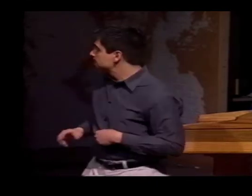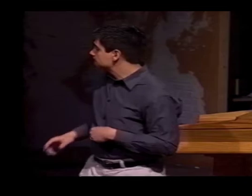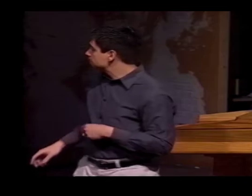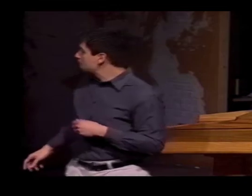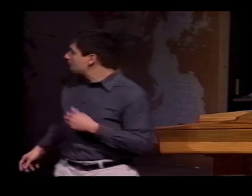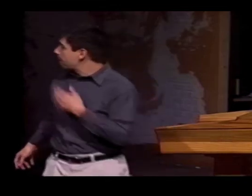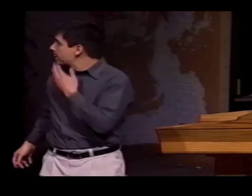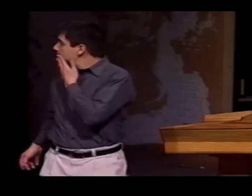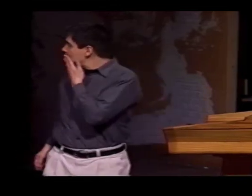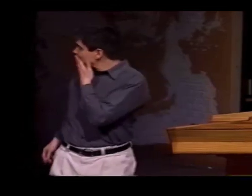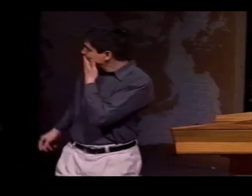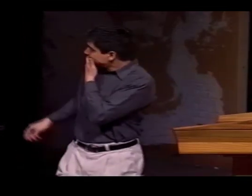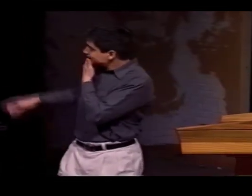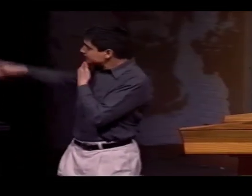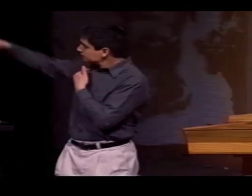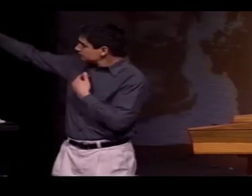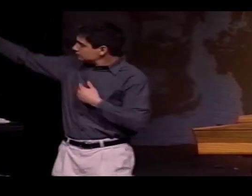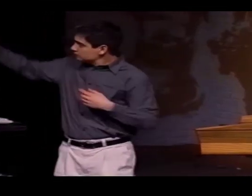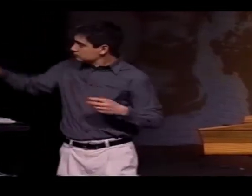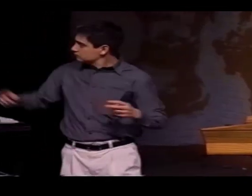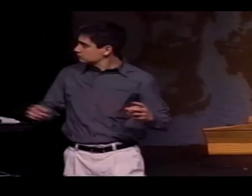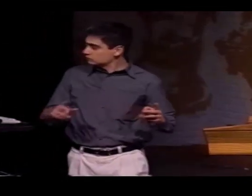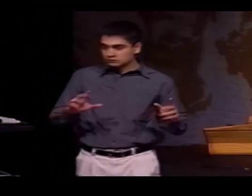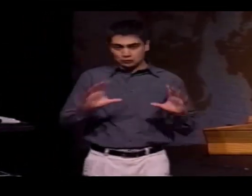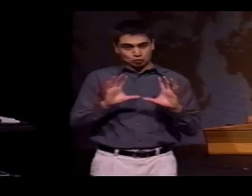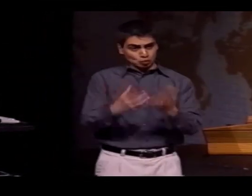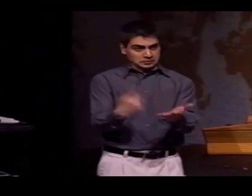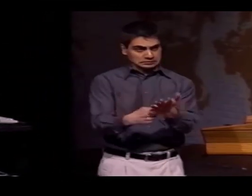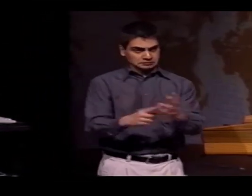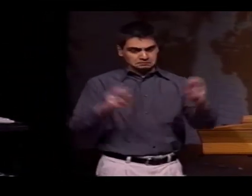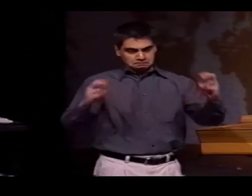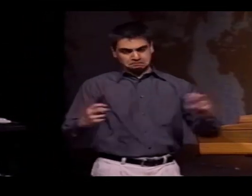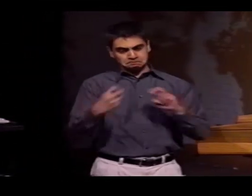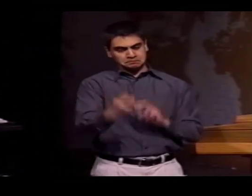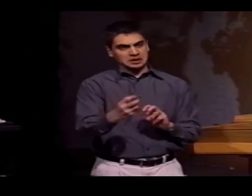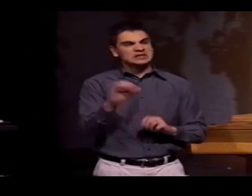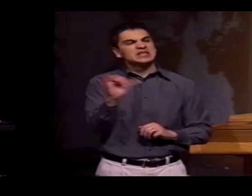SO IT WAS CONSISTENT WITH THE LANGUAGES USED IN THE GROUP.